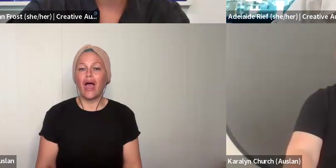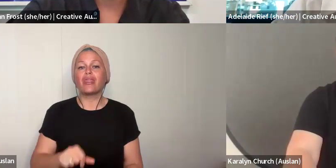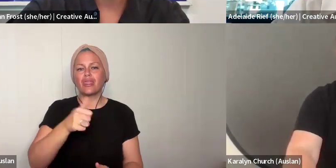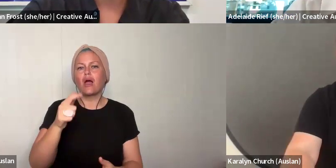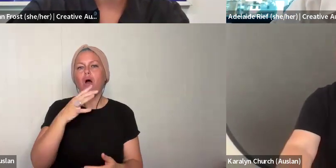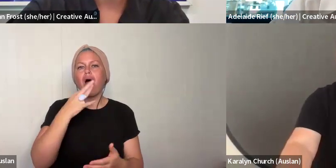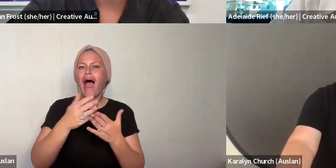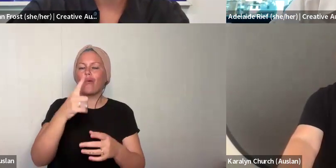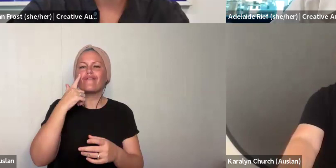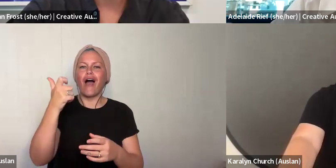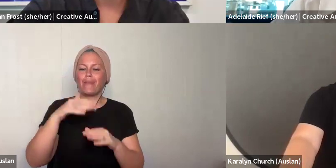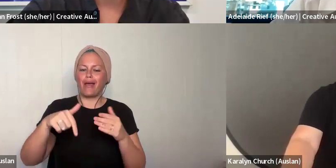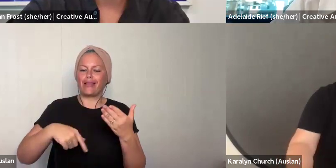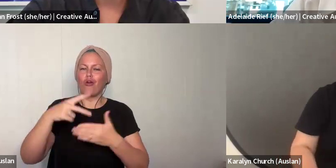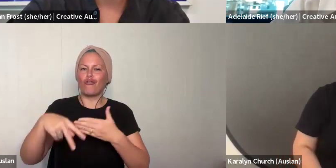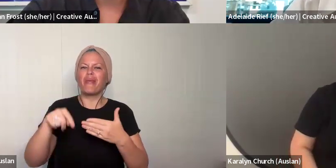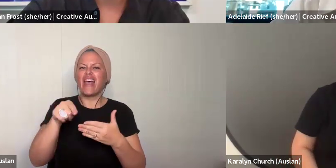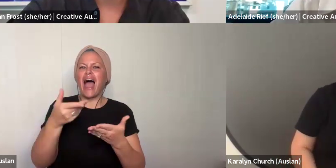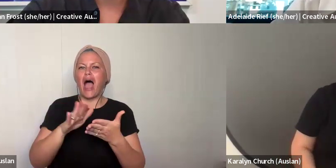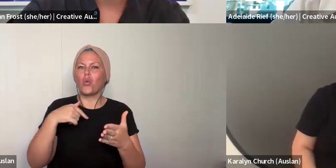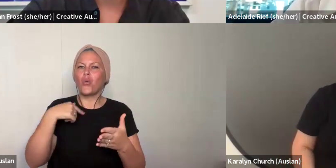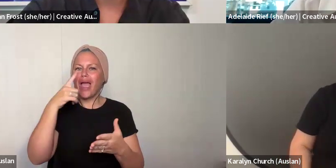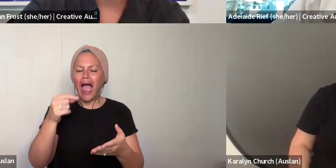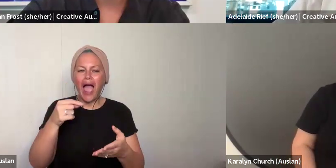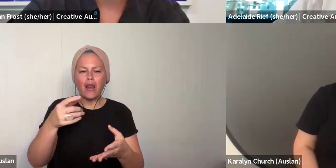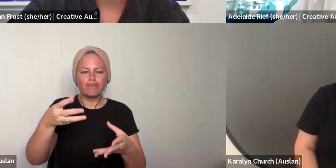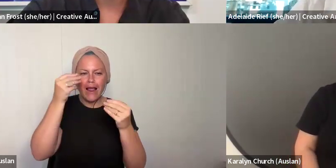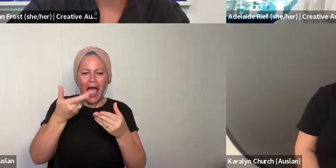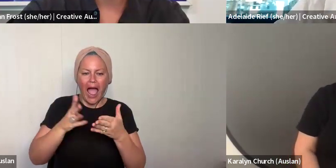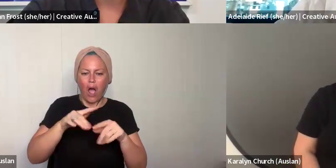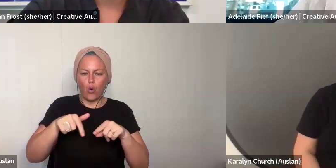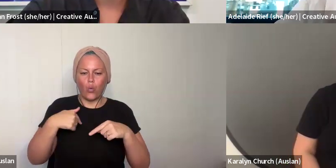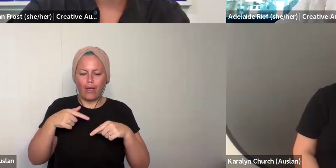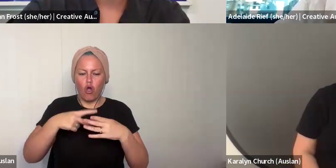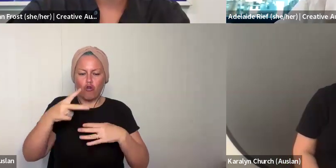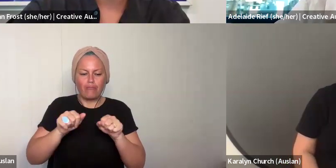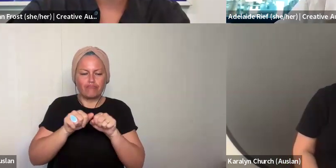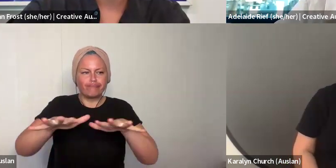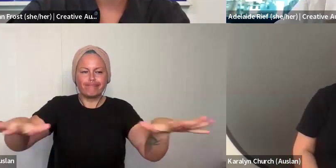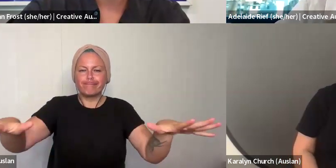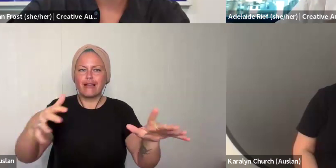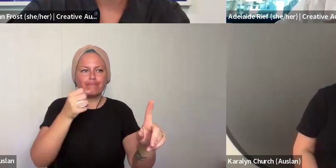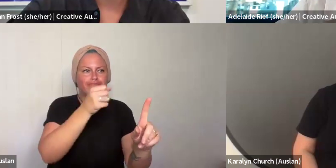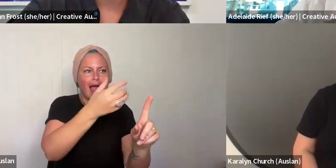does not feel relevant for you. The next question is about career stage. I have spoken a